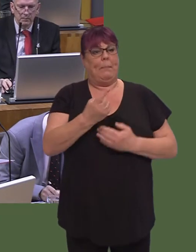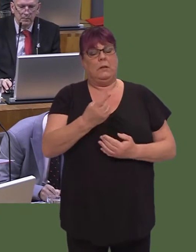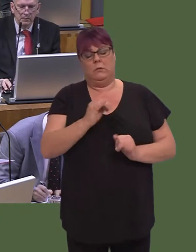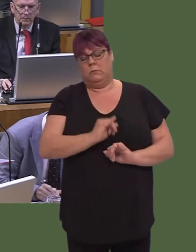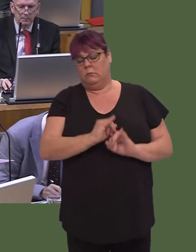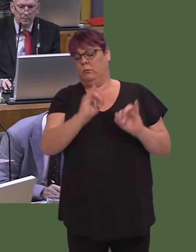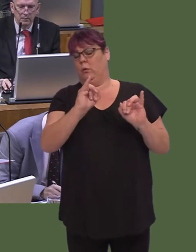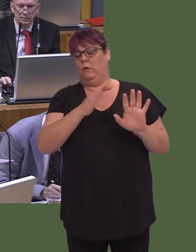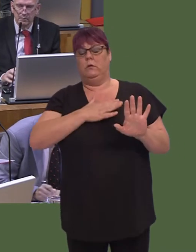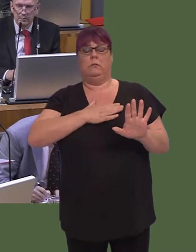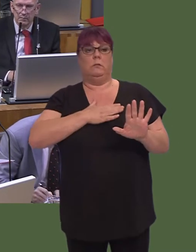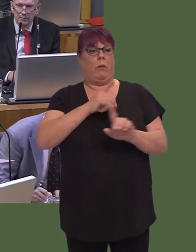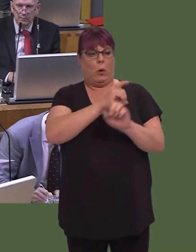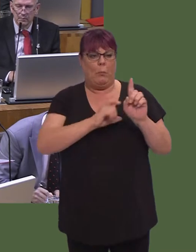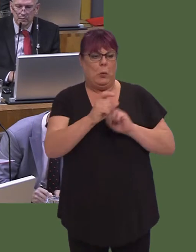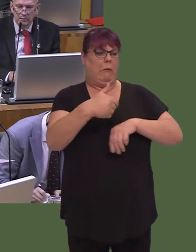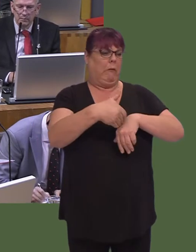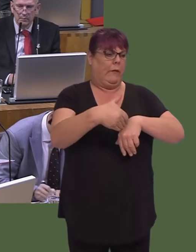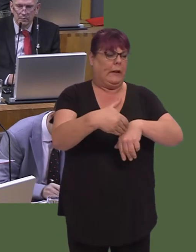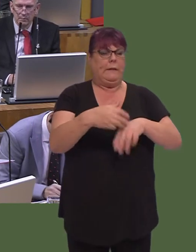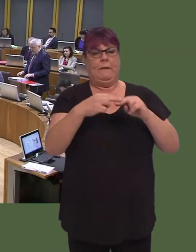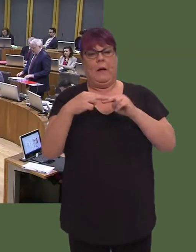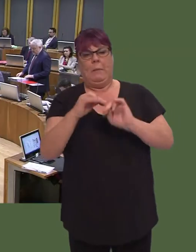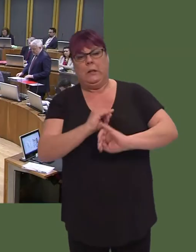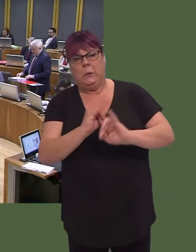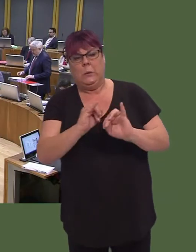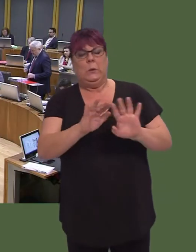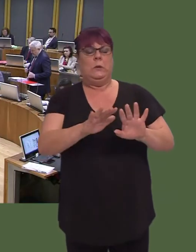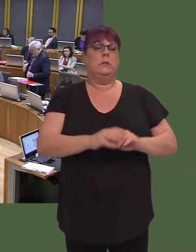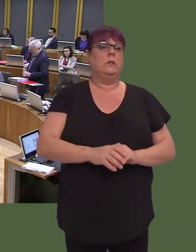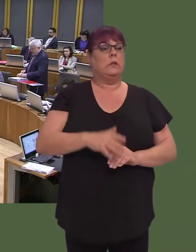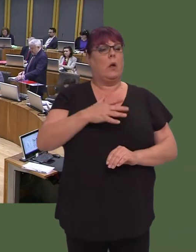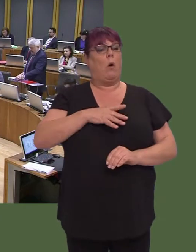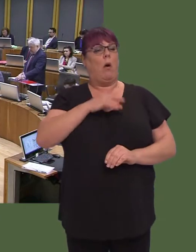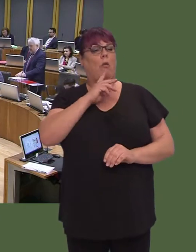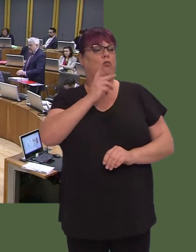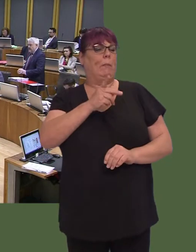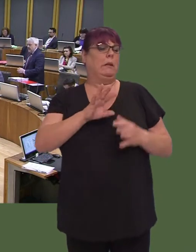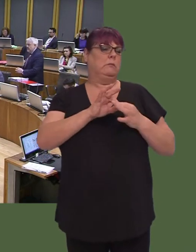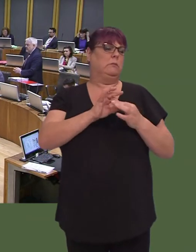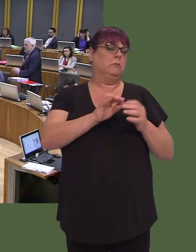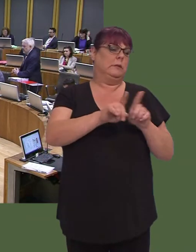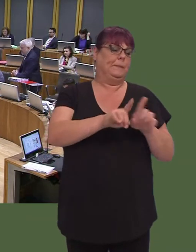Carwyn Jones AM: First of all, our policy is very clear with regard to a second referendum.